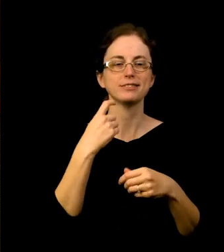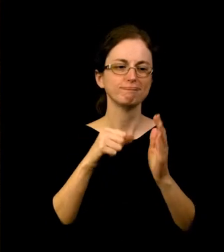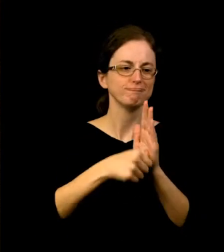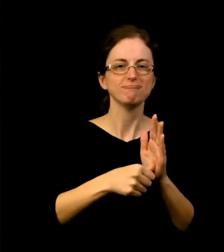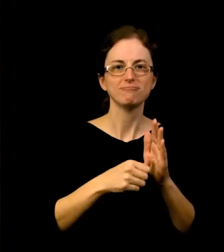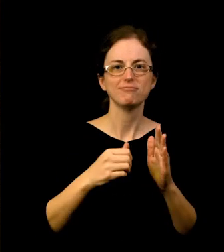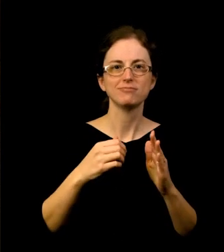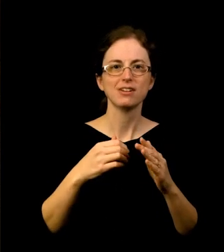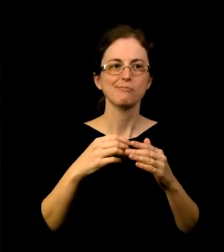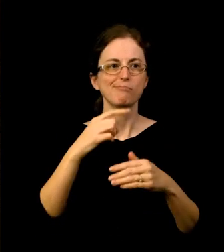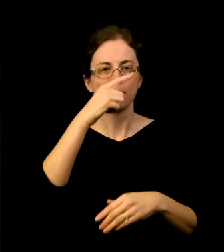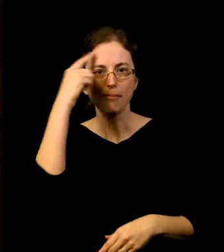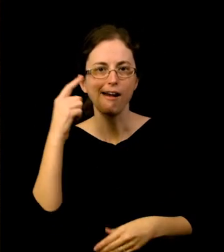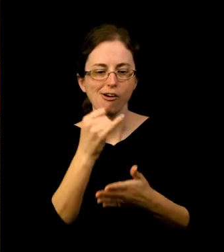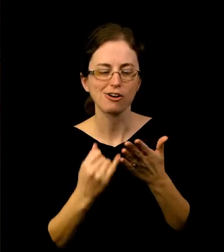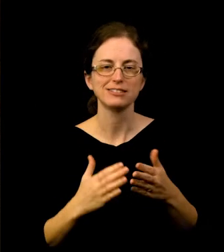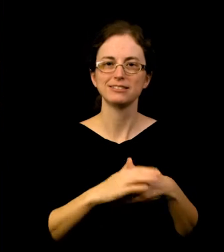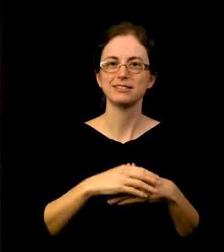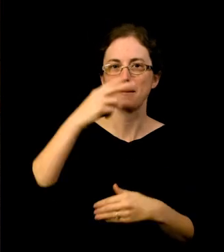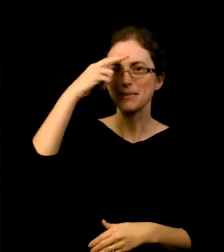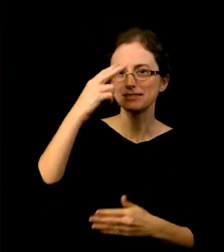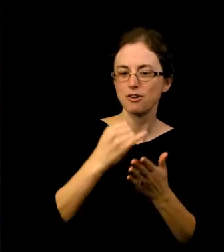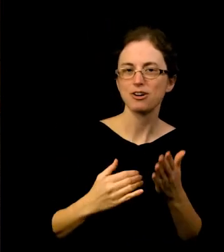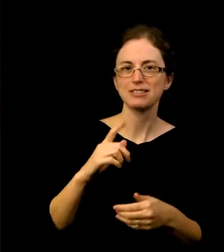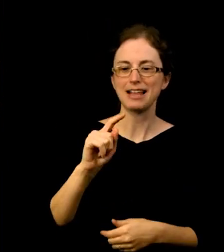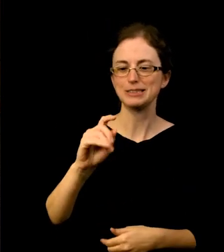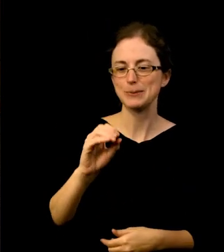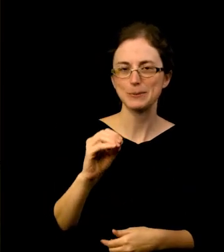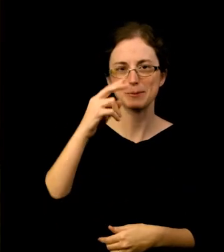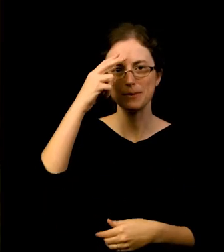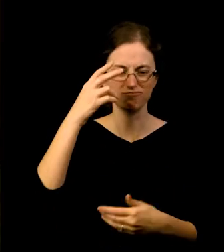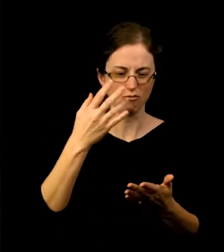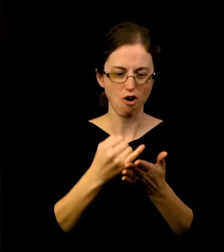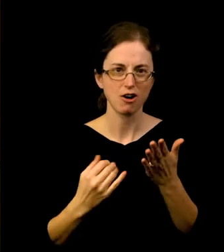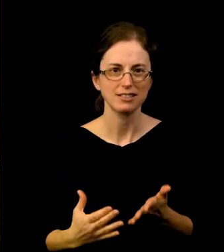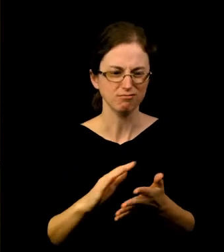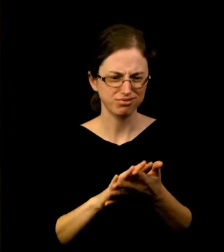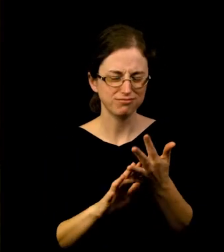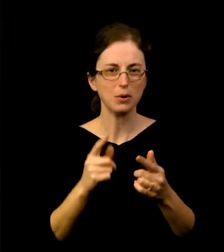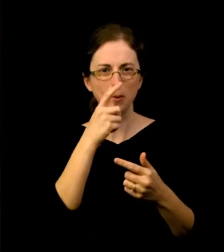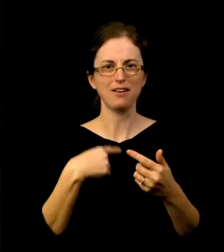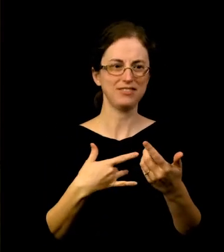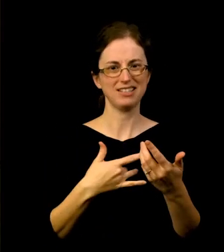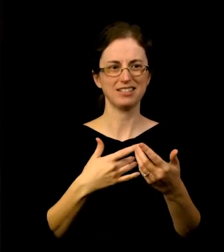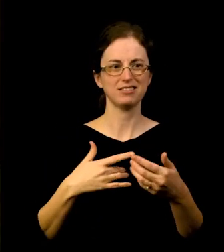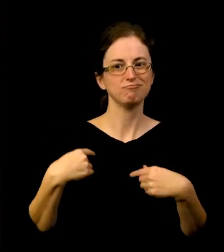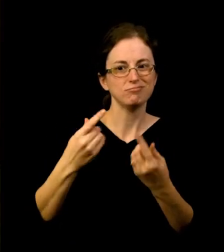Latino artists, basically artists that I feel are underrepresented. I want to do that, so I thank you for letting me do that for the Instagram.